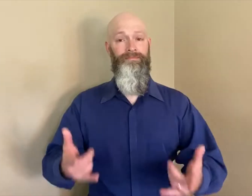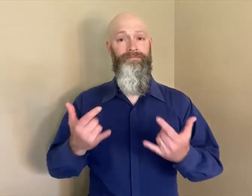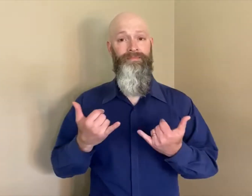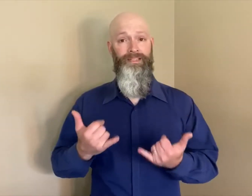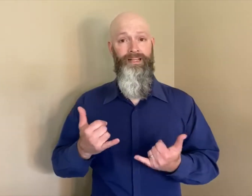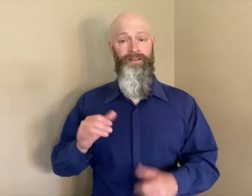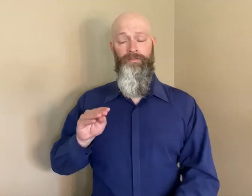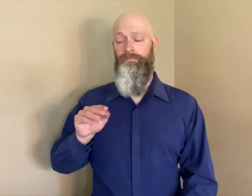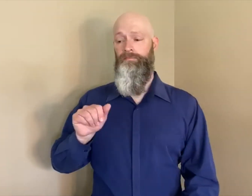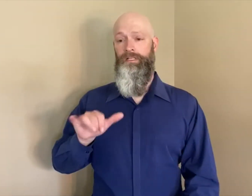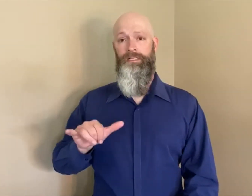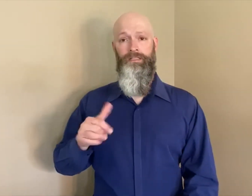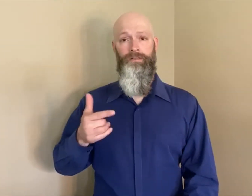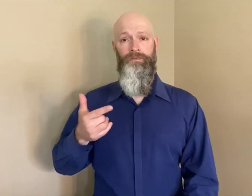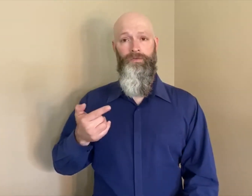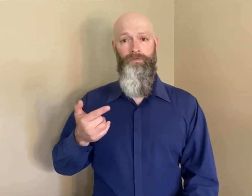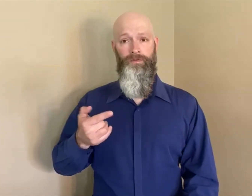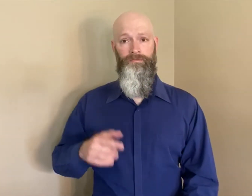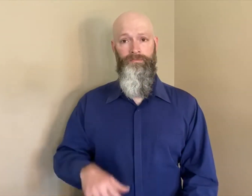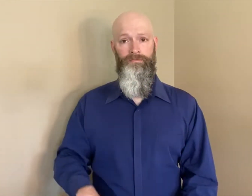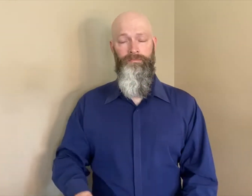Today is May 21, 2020.